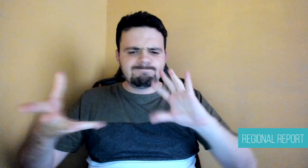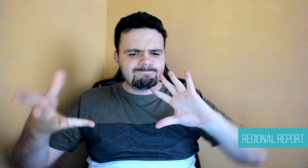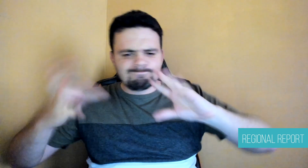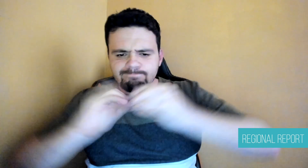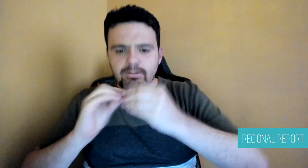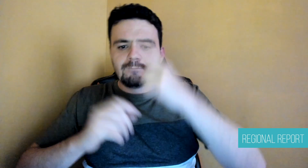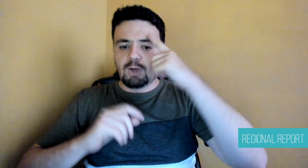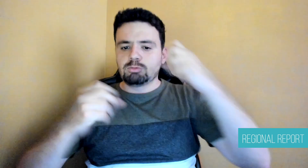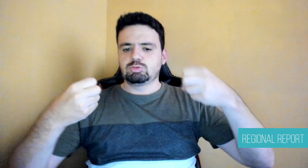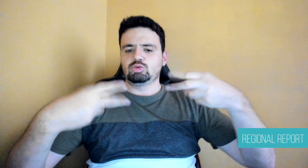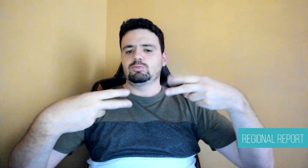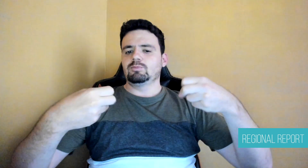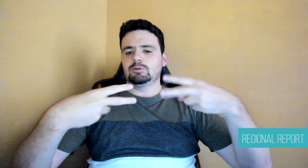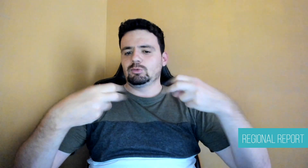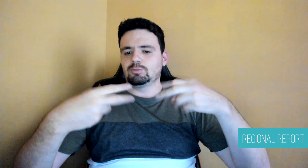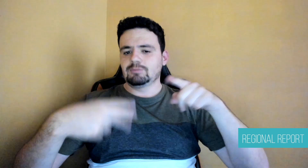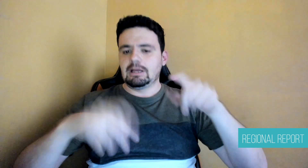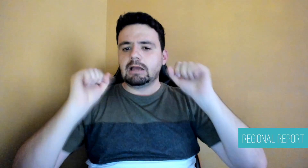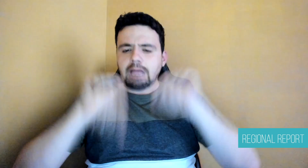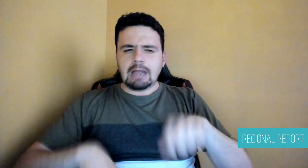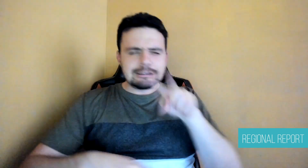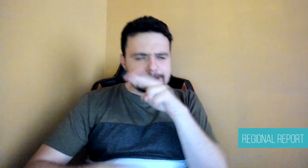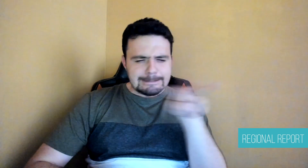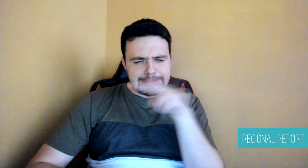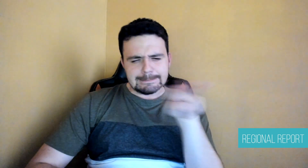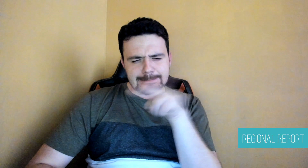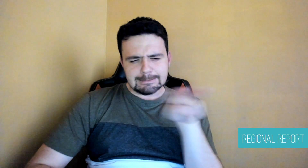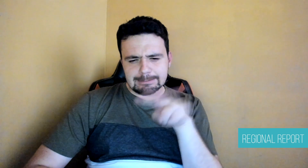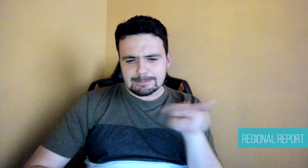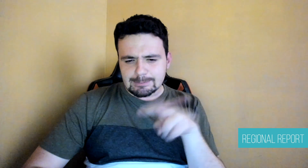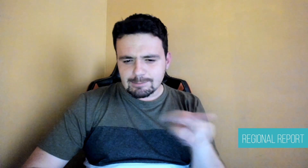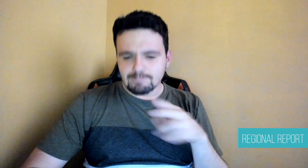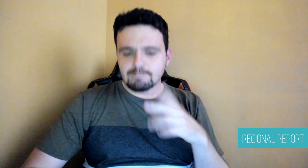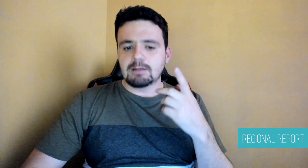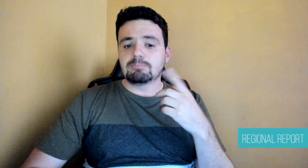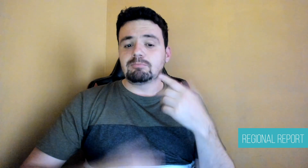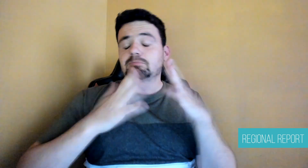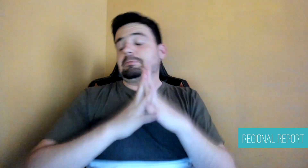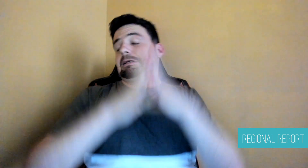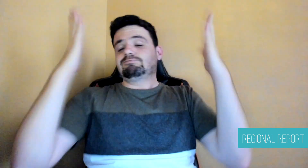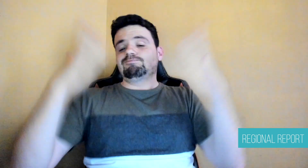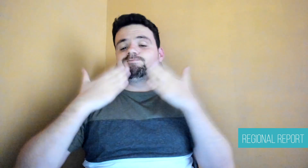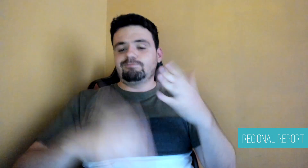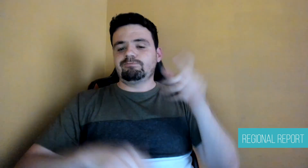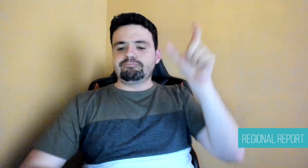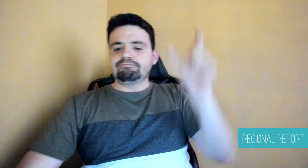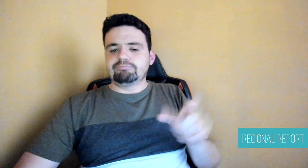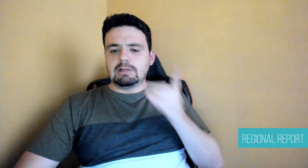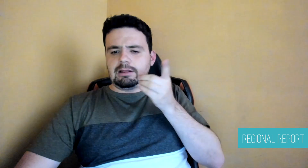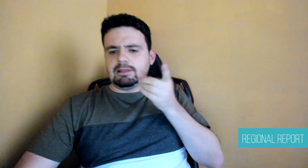to the technology, the platform's subtitling helped me